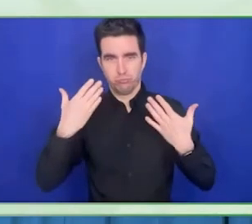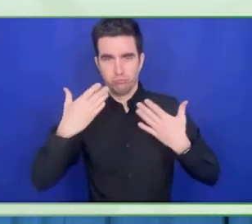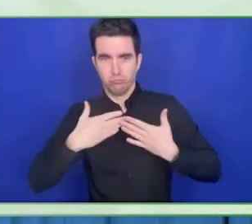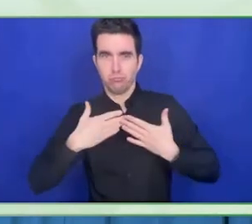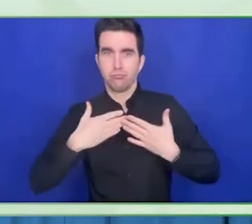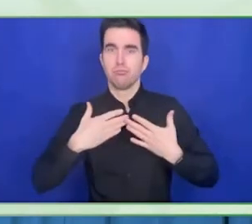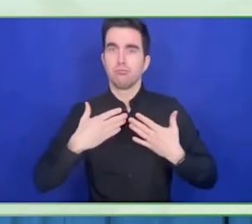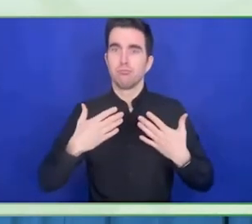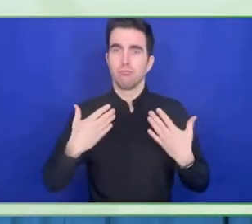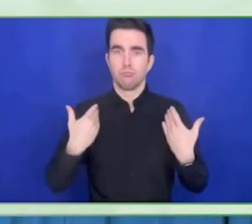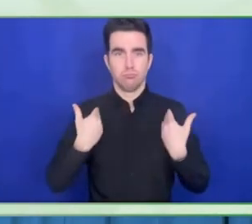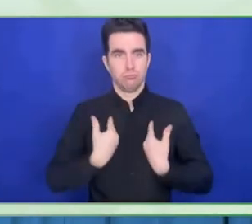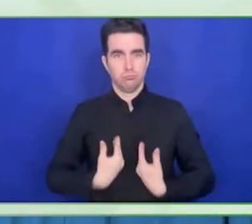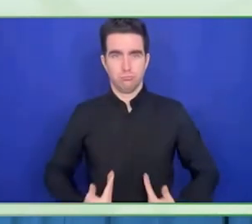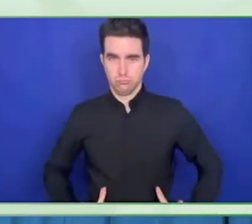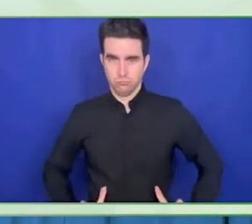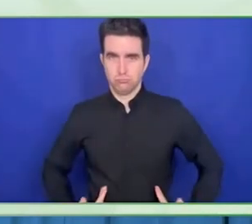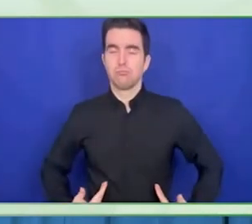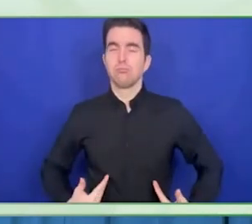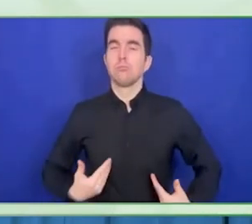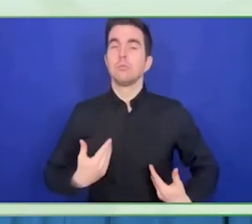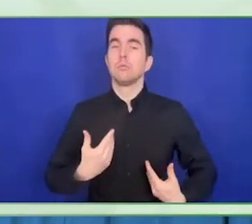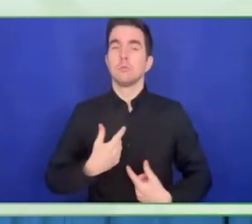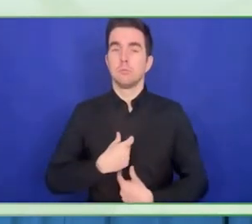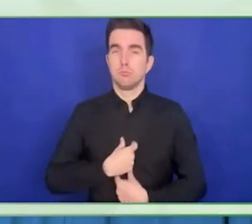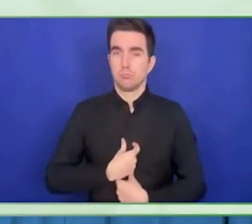and here. Today....